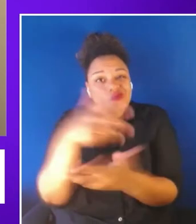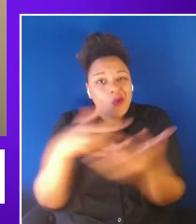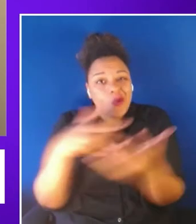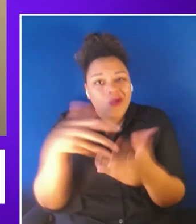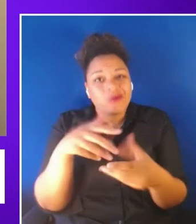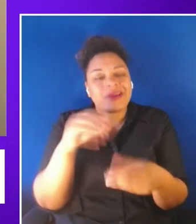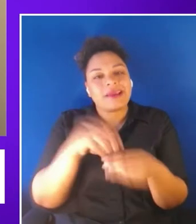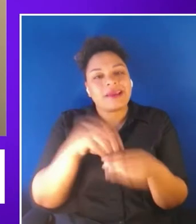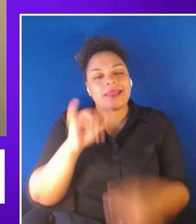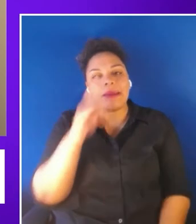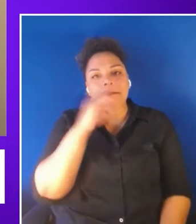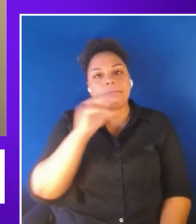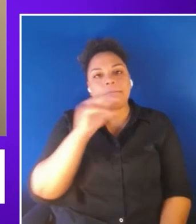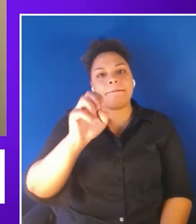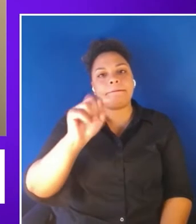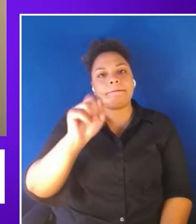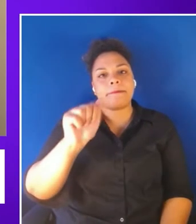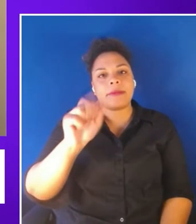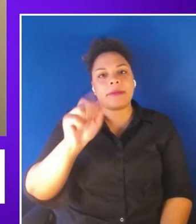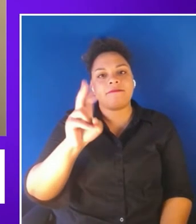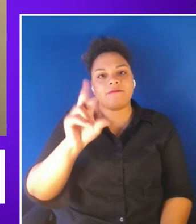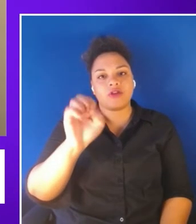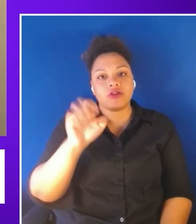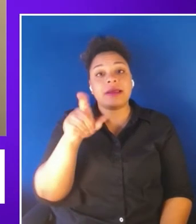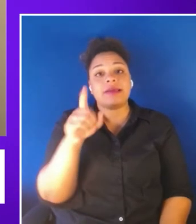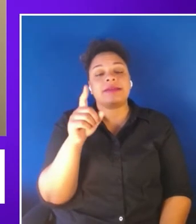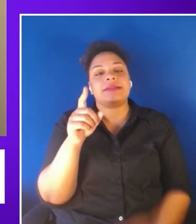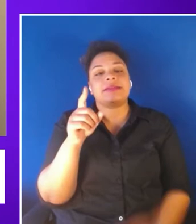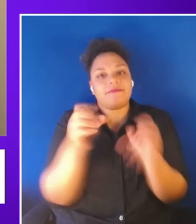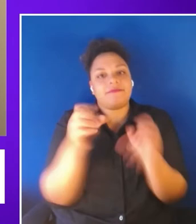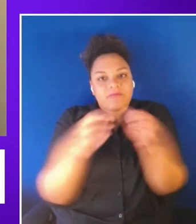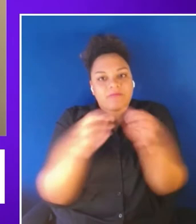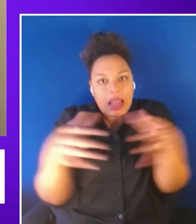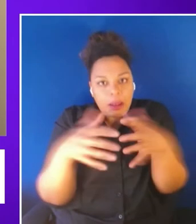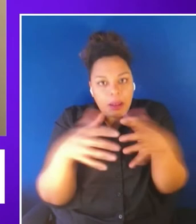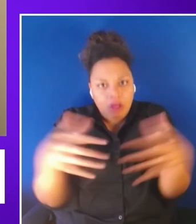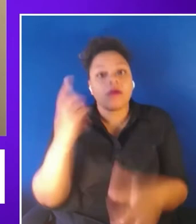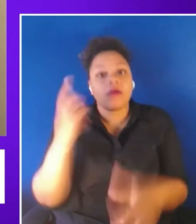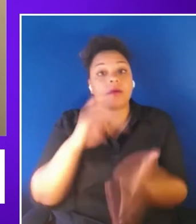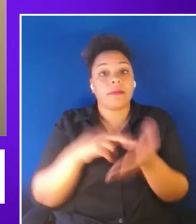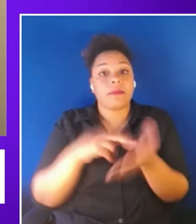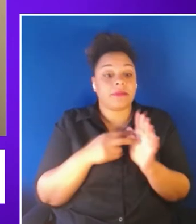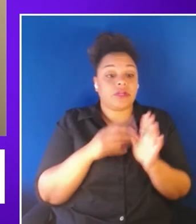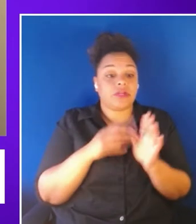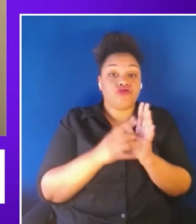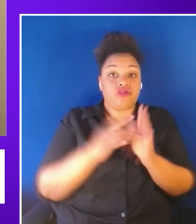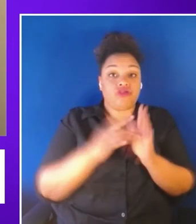a versatile scalable solution for bringing a geographically distributed workforce together